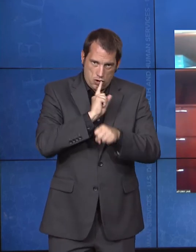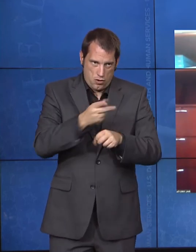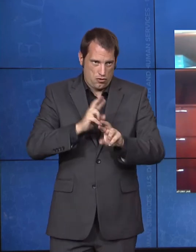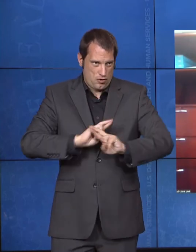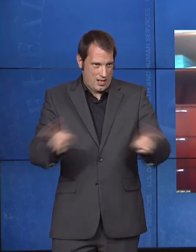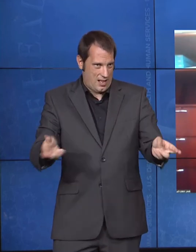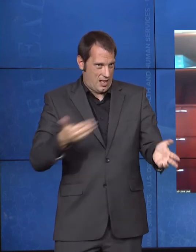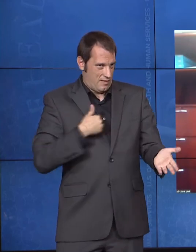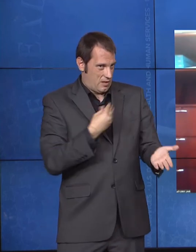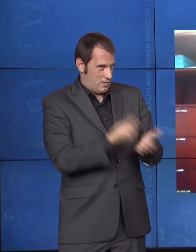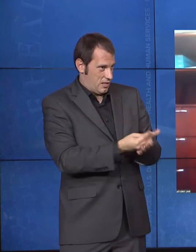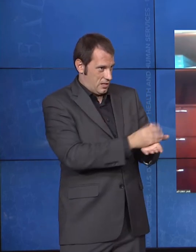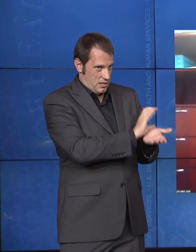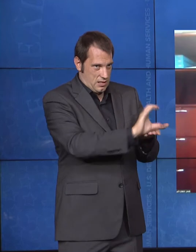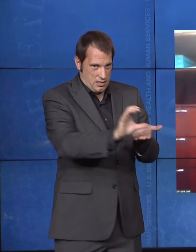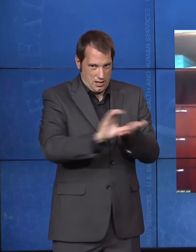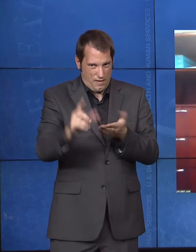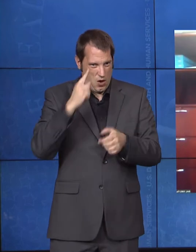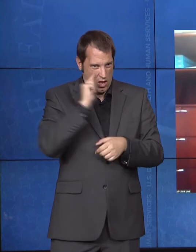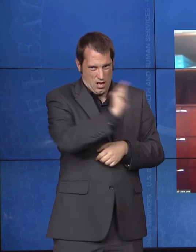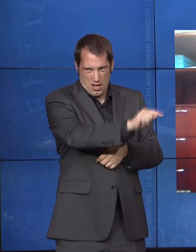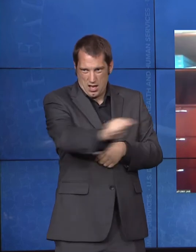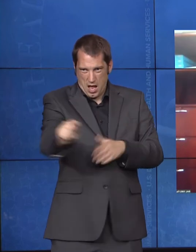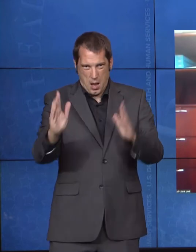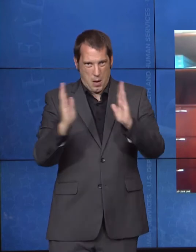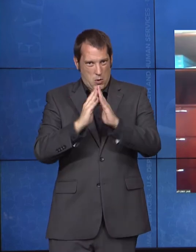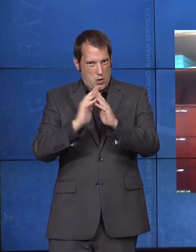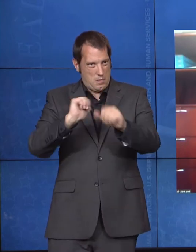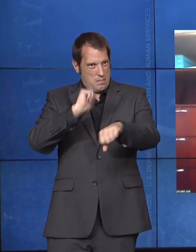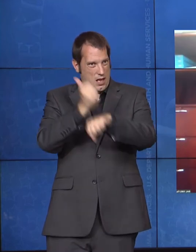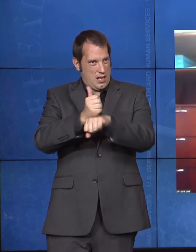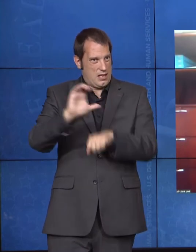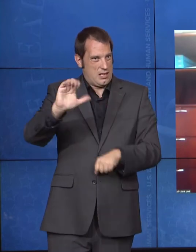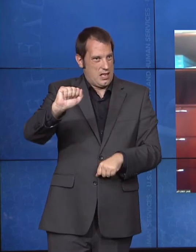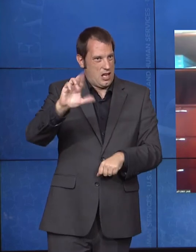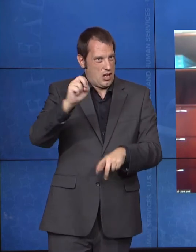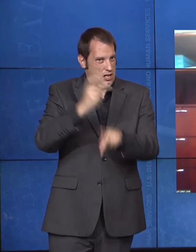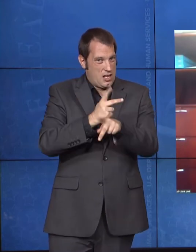integrated care settings for individuals that help them live in the community and help them